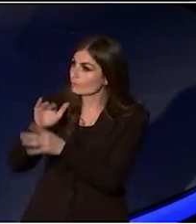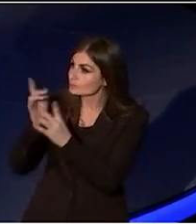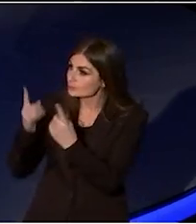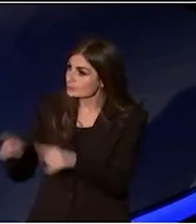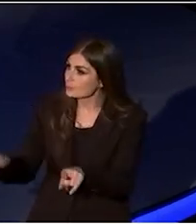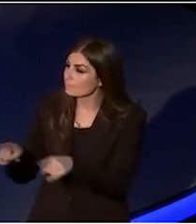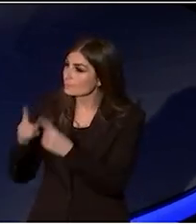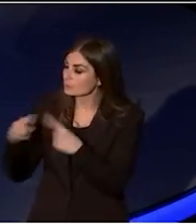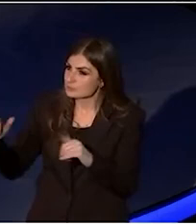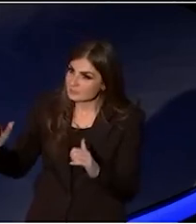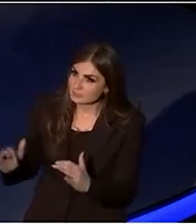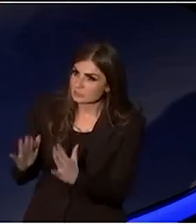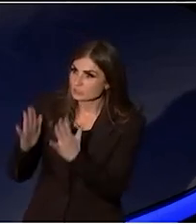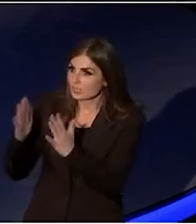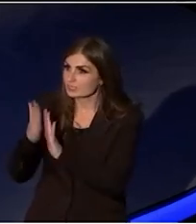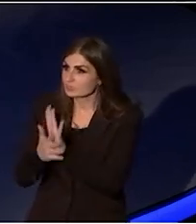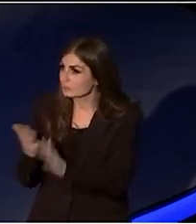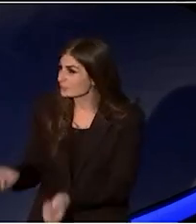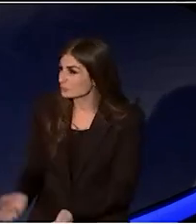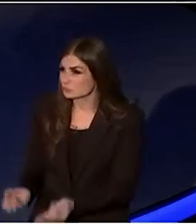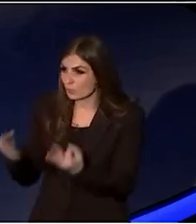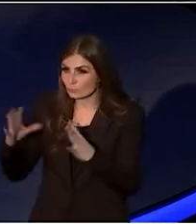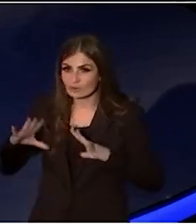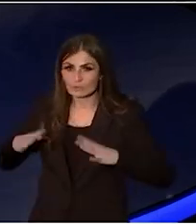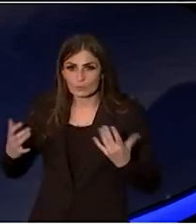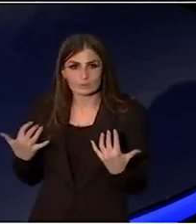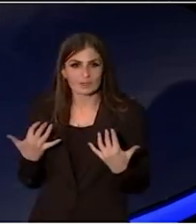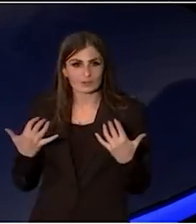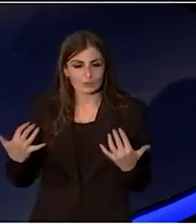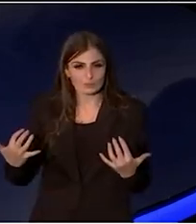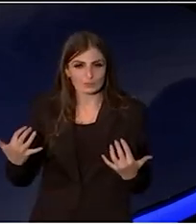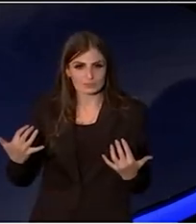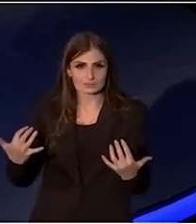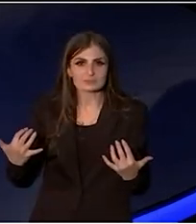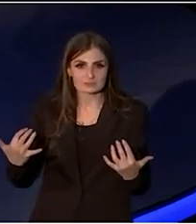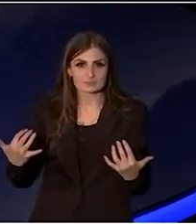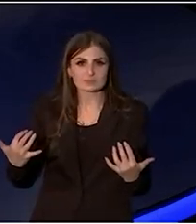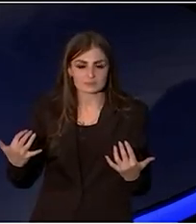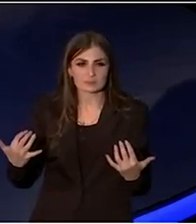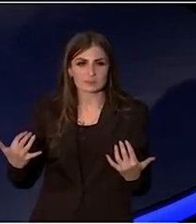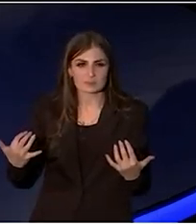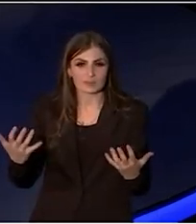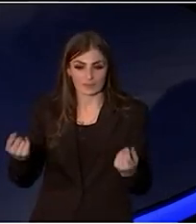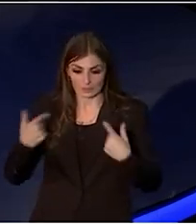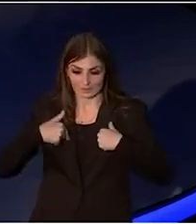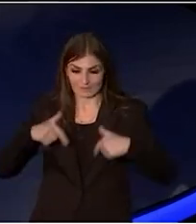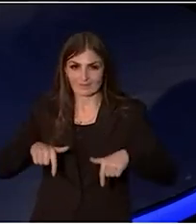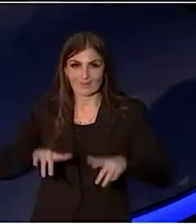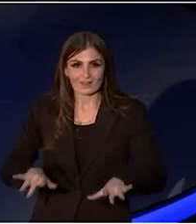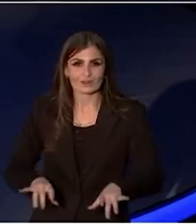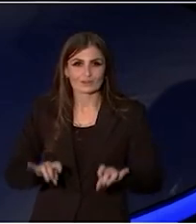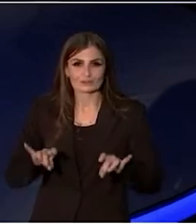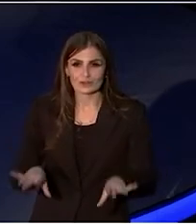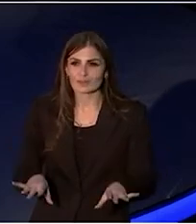where you don't have the automatic audience that you have in Australia,